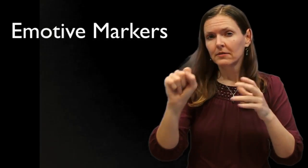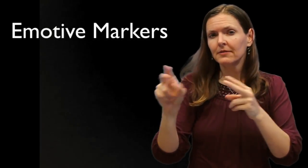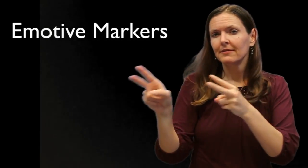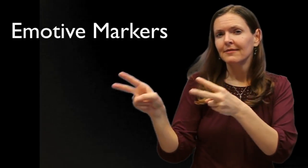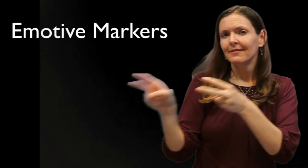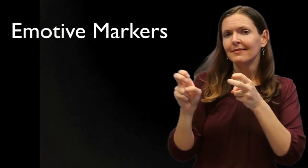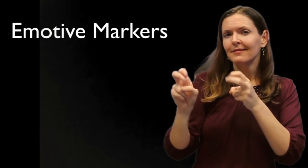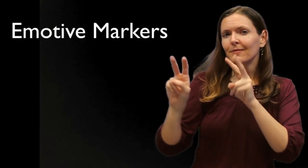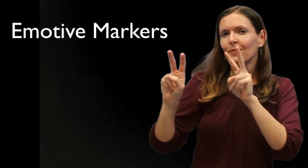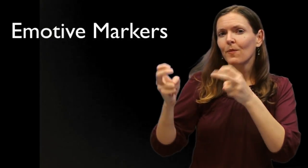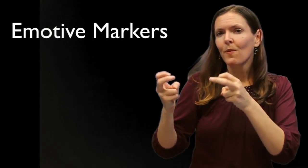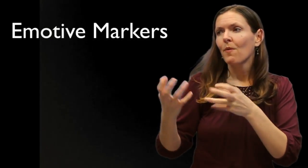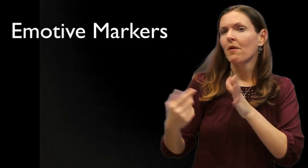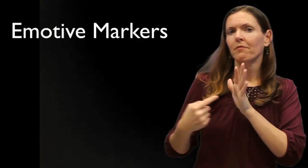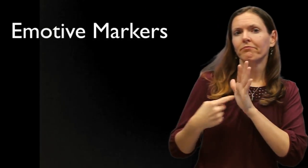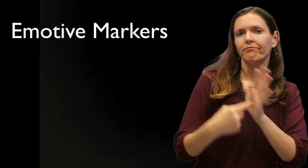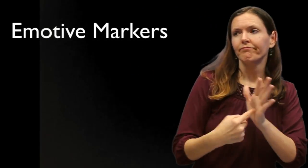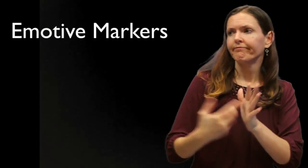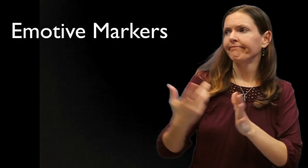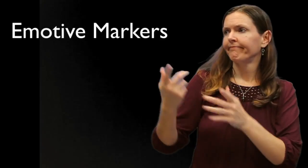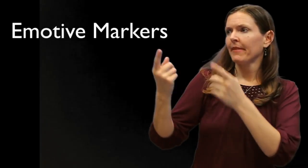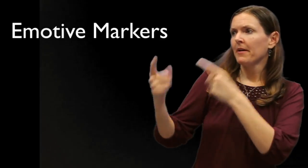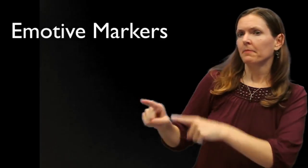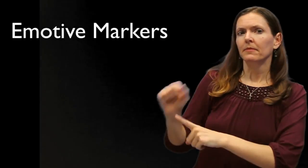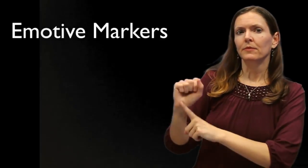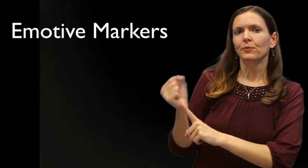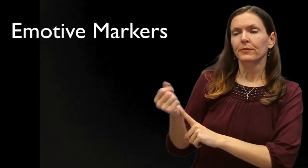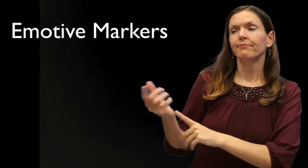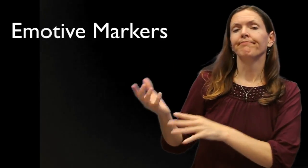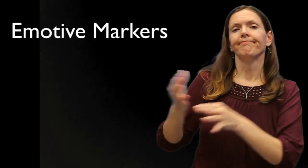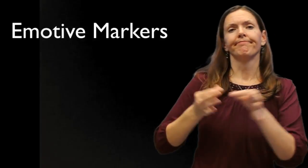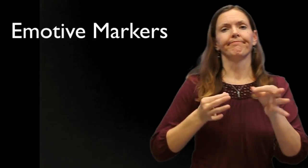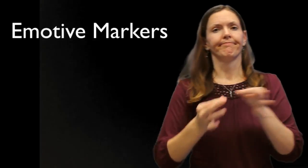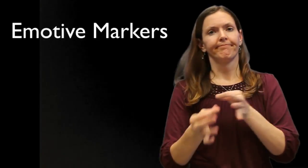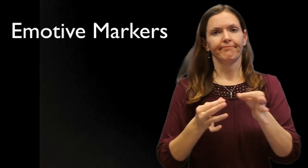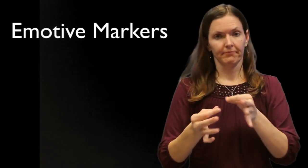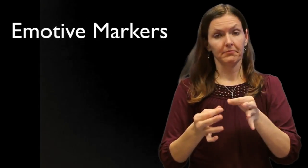present in a direct quote, or a way to show what happened, or to explain a situation.